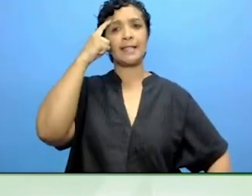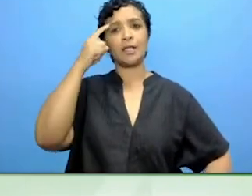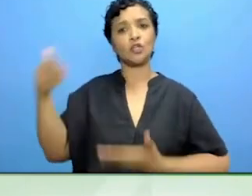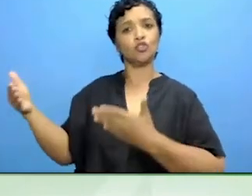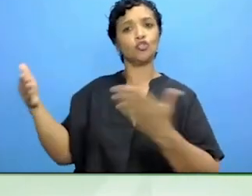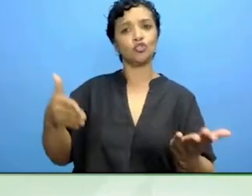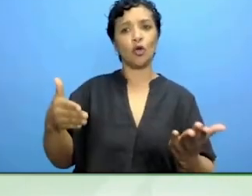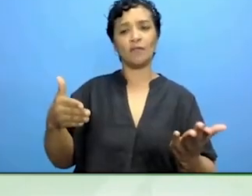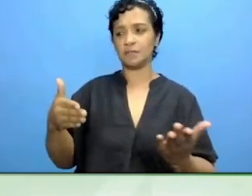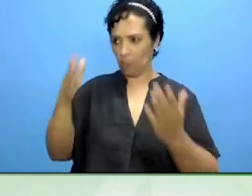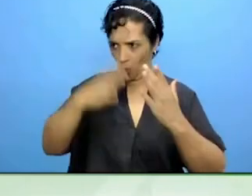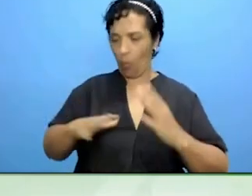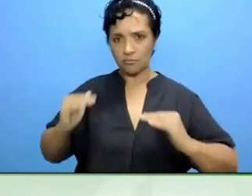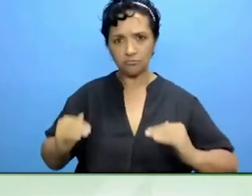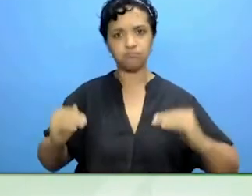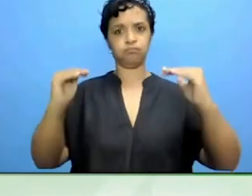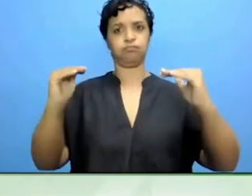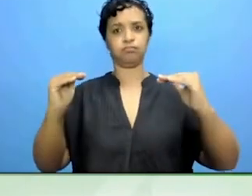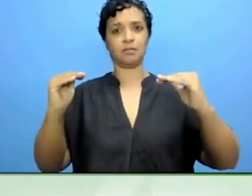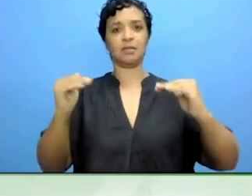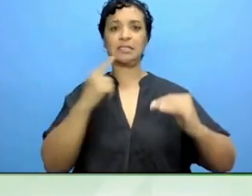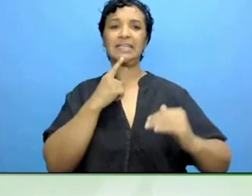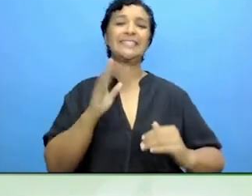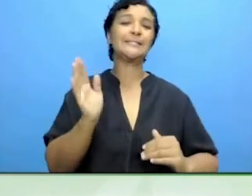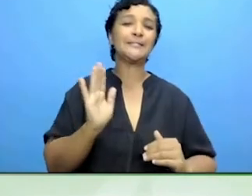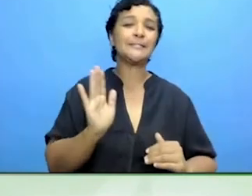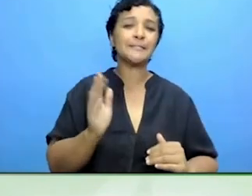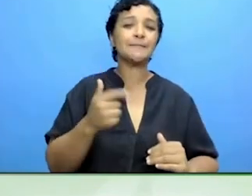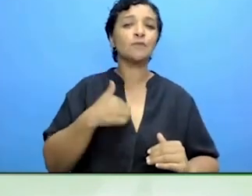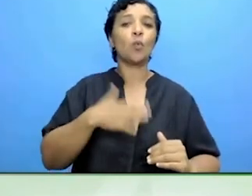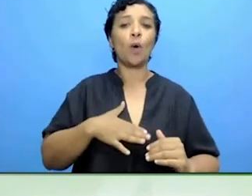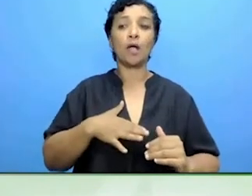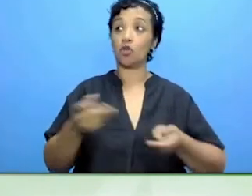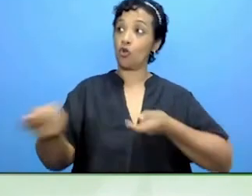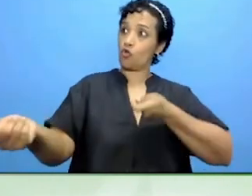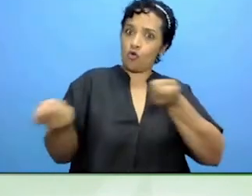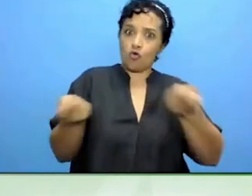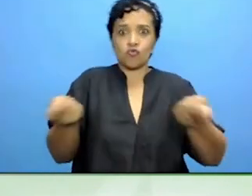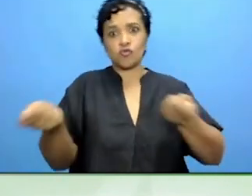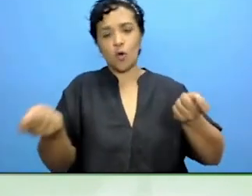do not want too much overall control, overarching control from